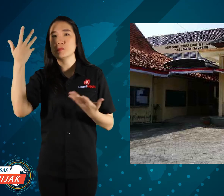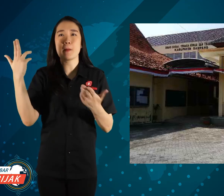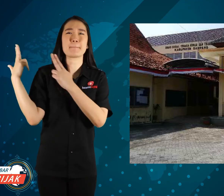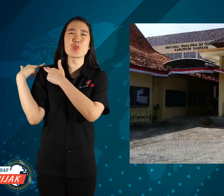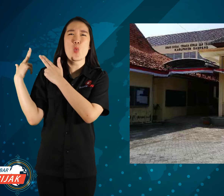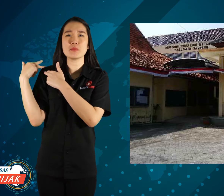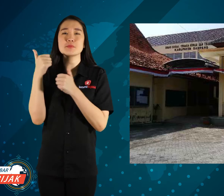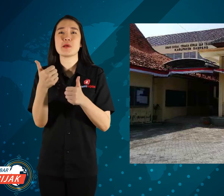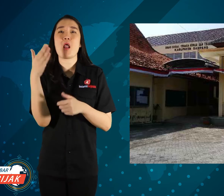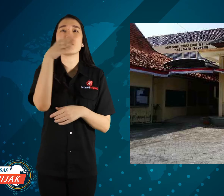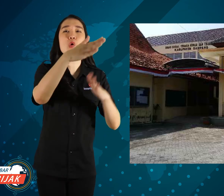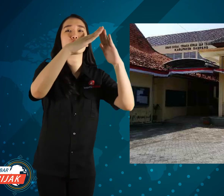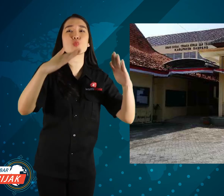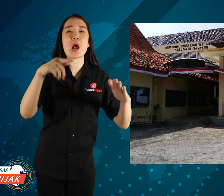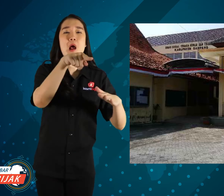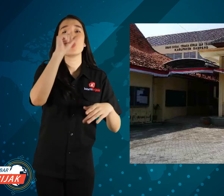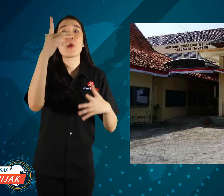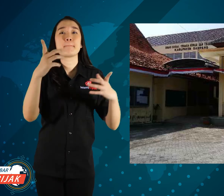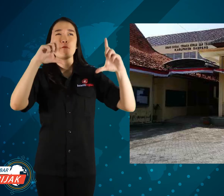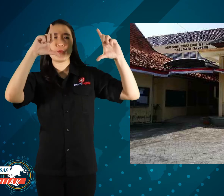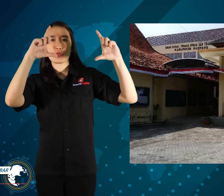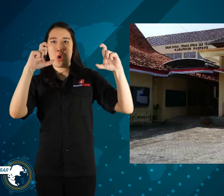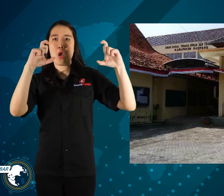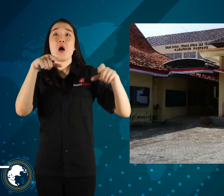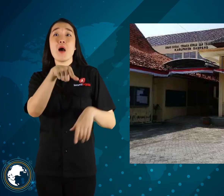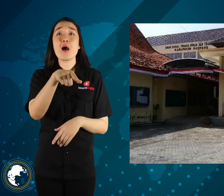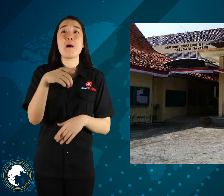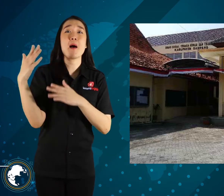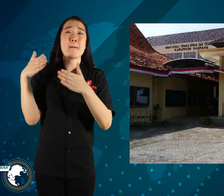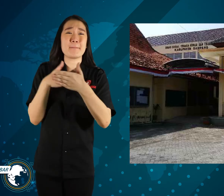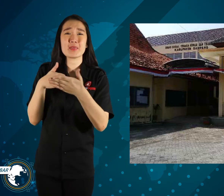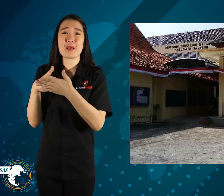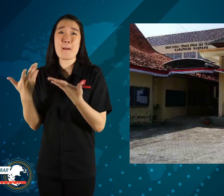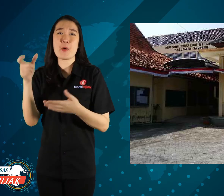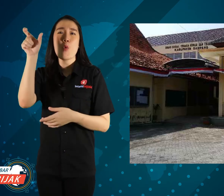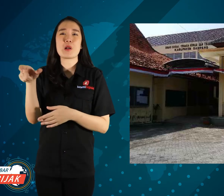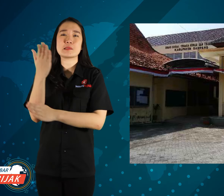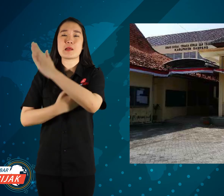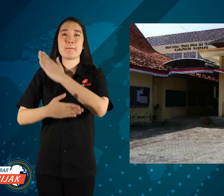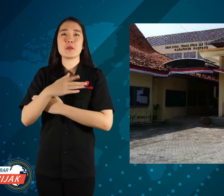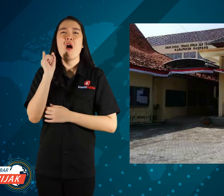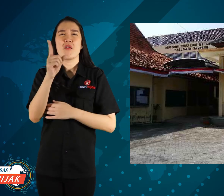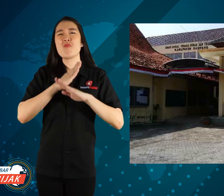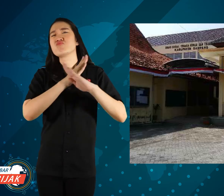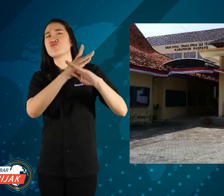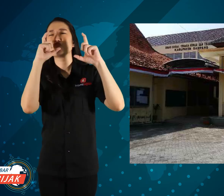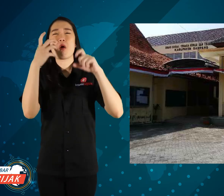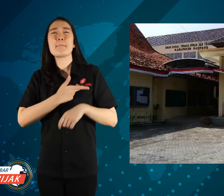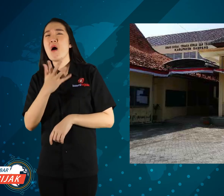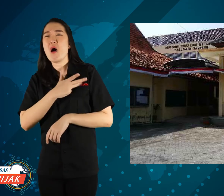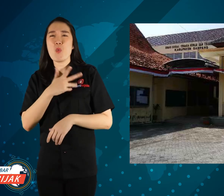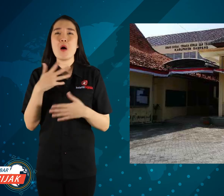officers can come to the house for photos, the obstacle is that there are people with disabilities who refuse to be photographed,